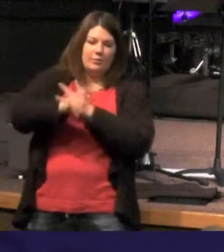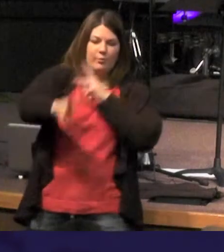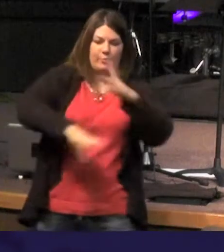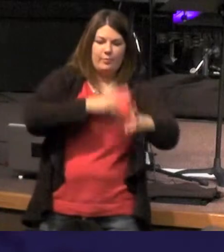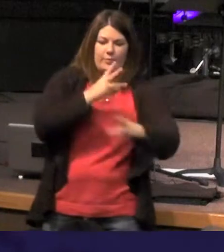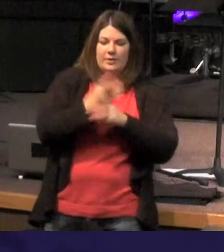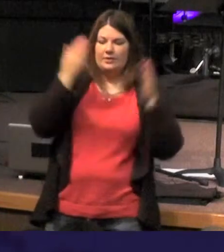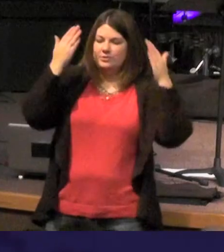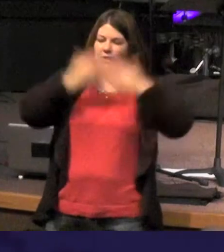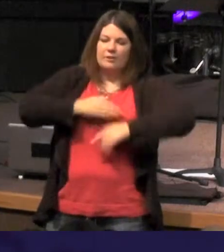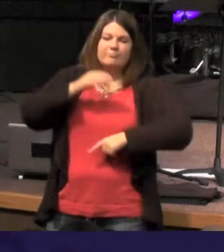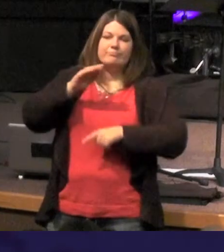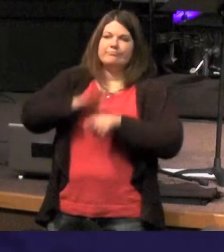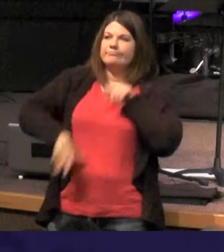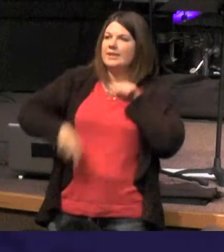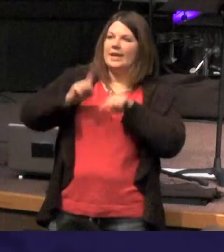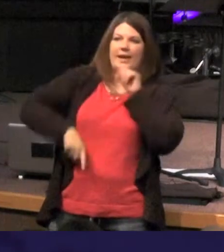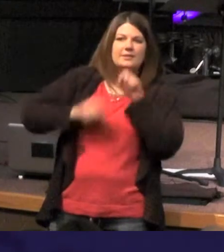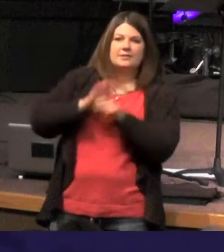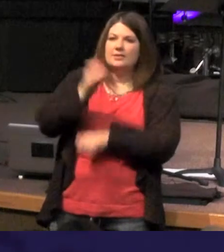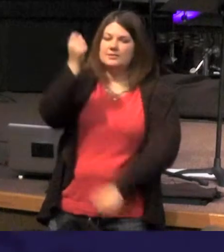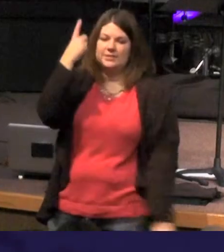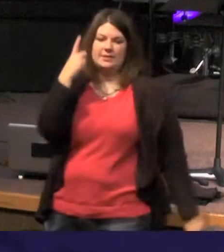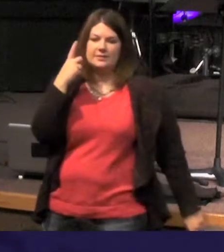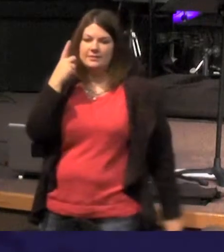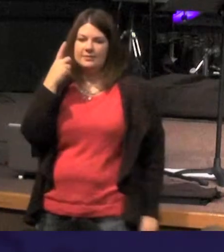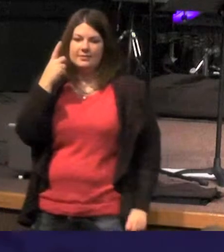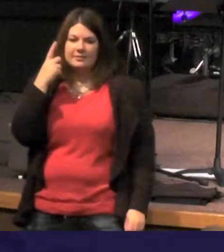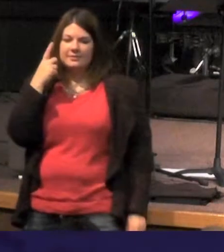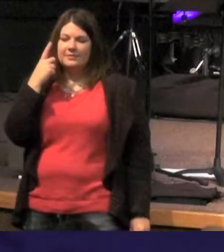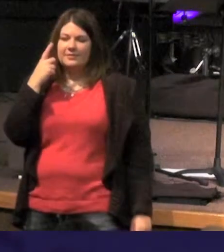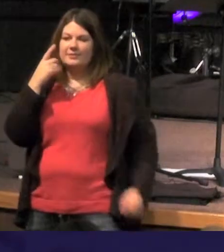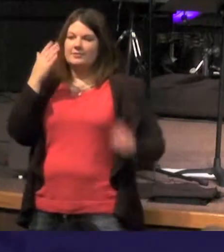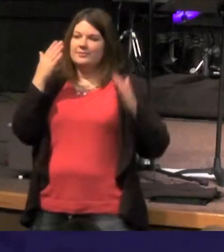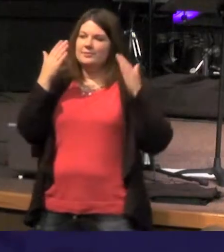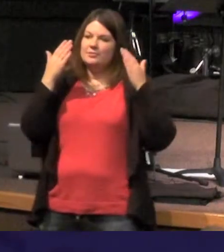does not understand it can't comprehend it - it will not overcome it - I've got to